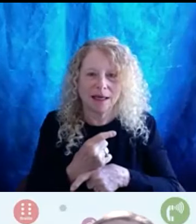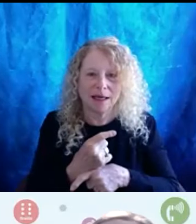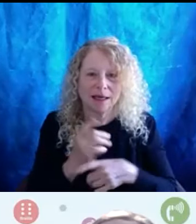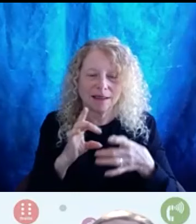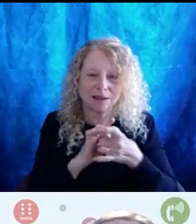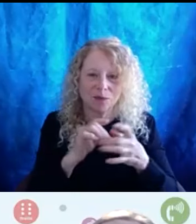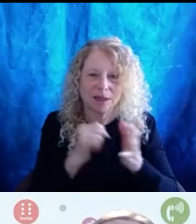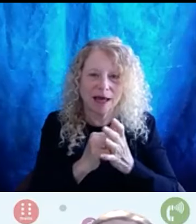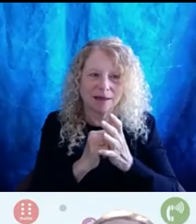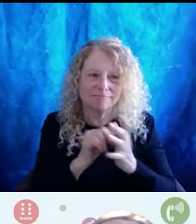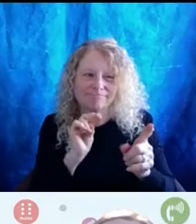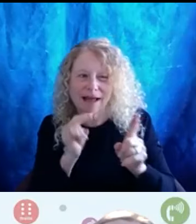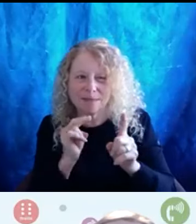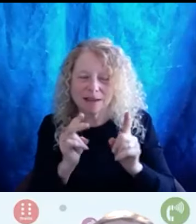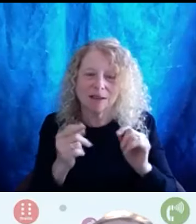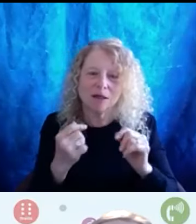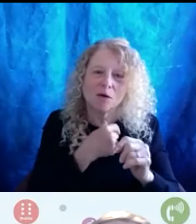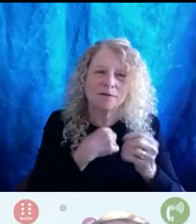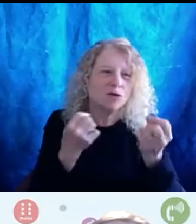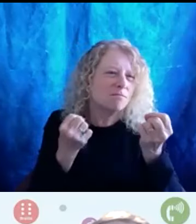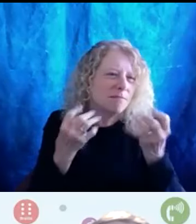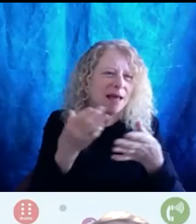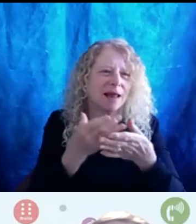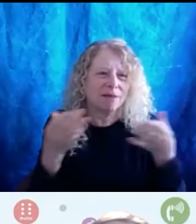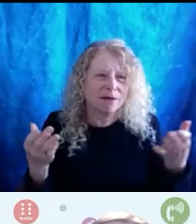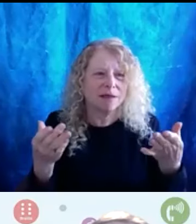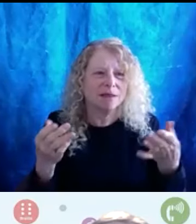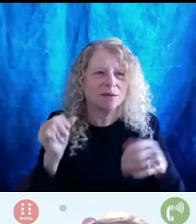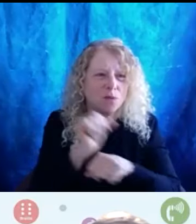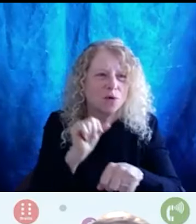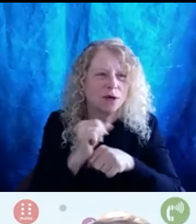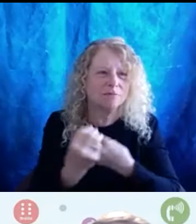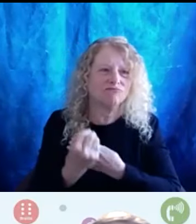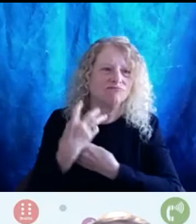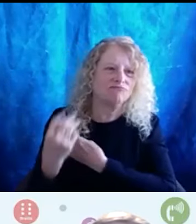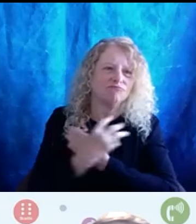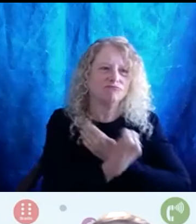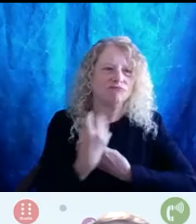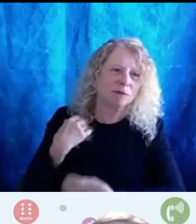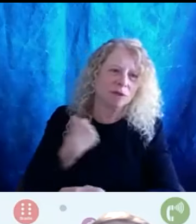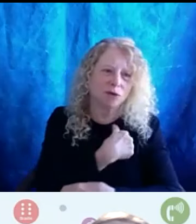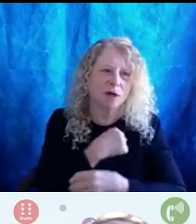aspects of of we have so many factors working on us all at any time and we